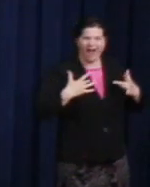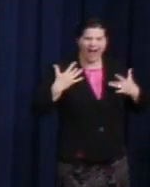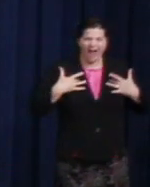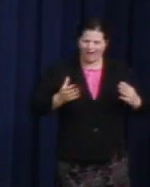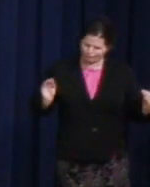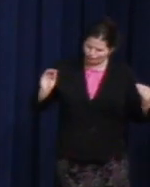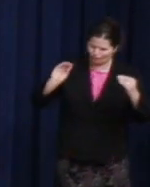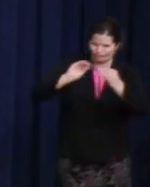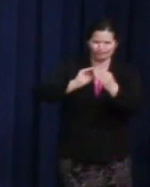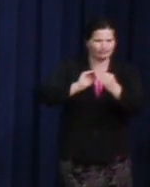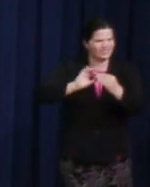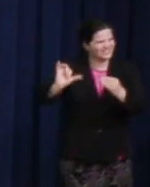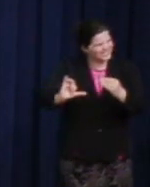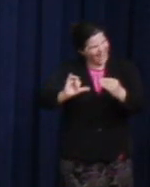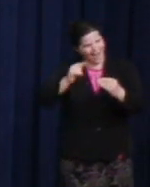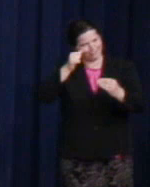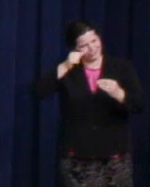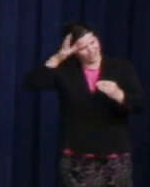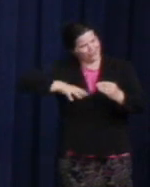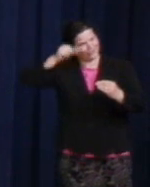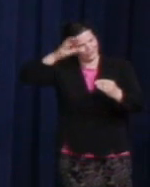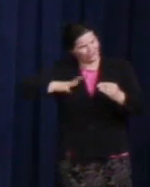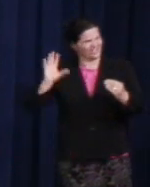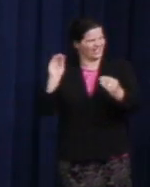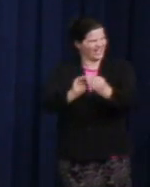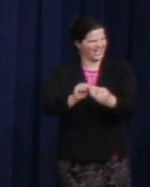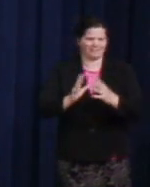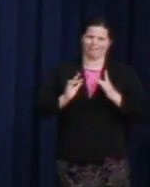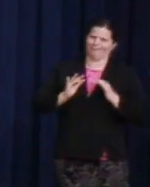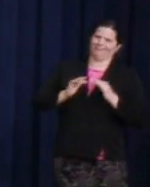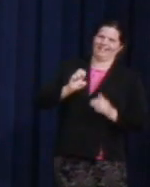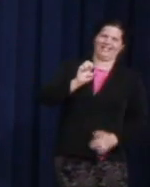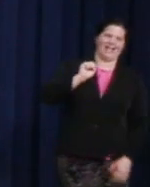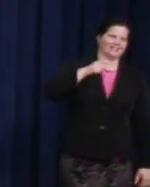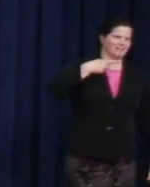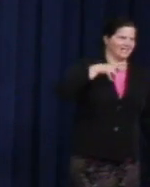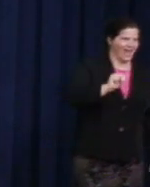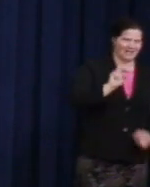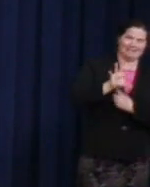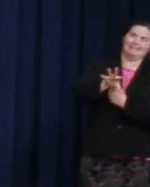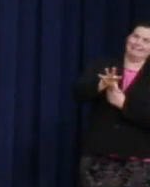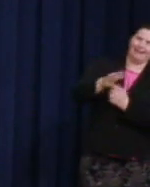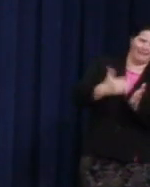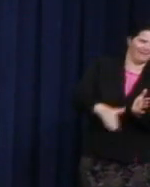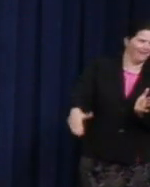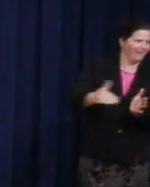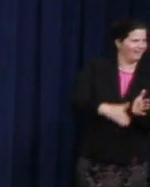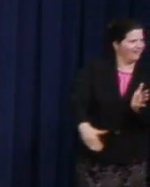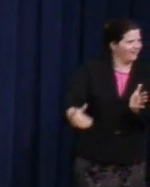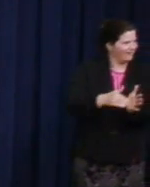And my uncle dreamed of a day that -- when we would have everyday heroes changing the hearts